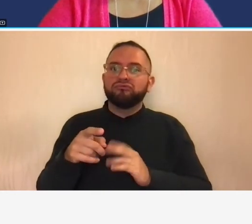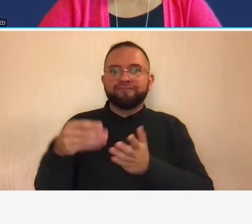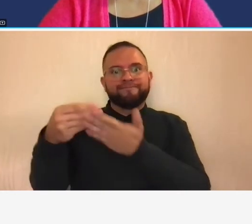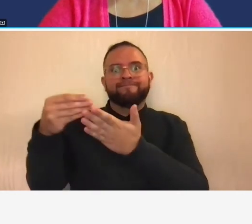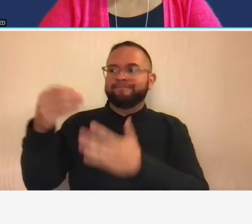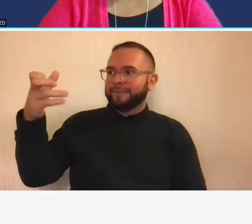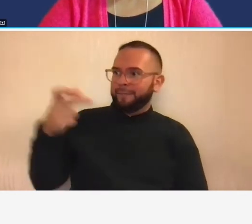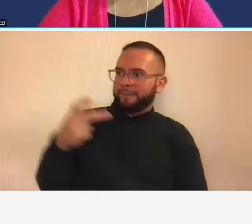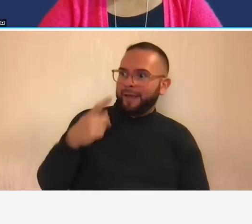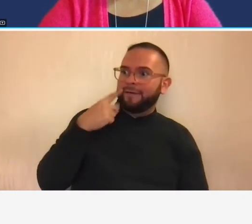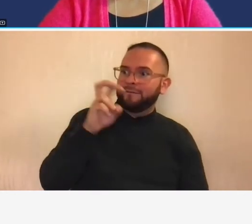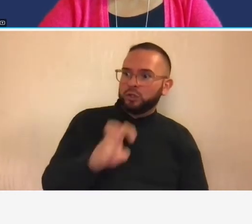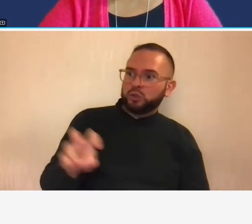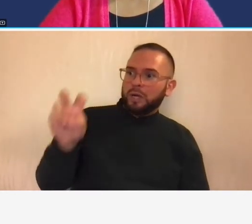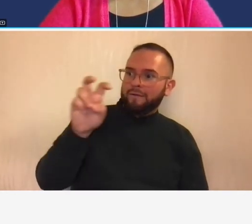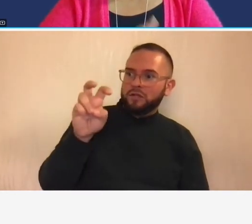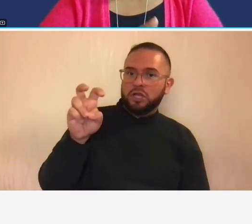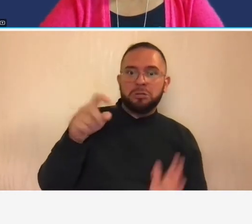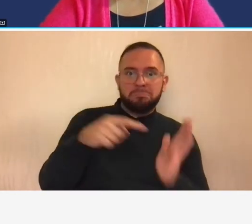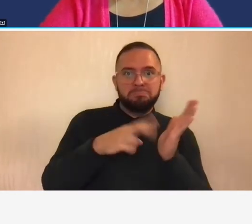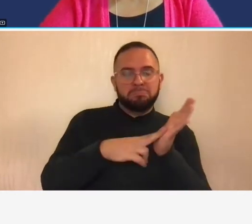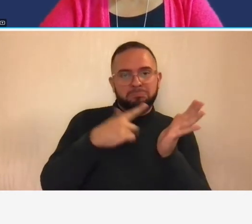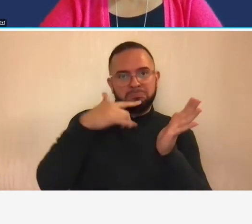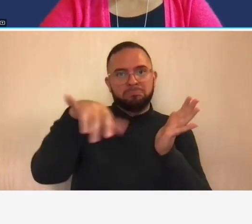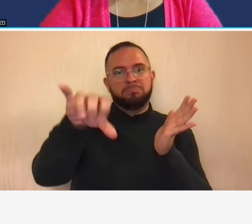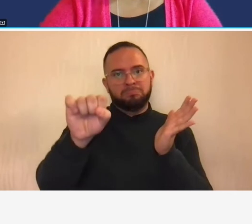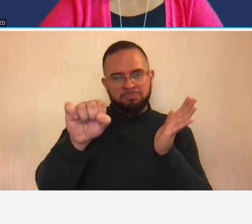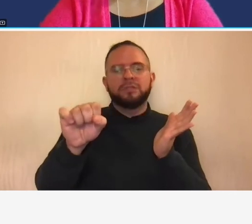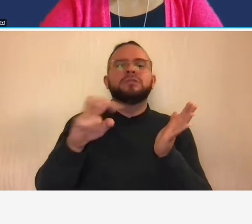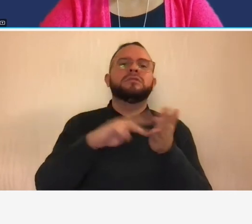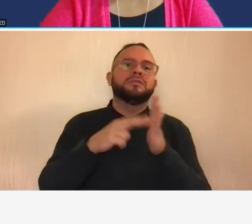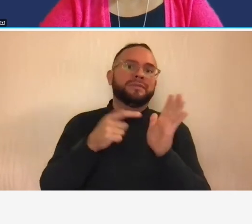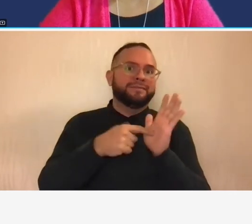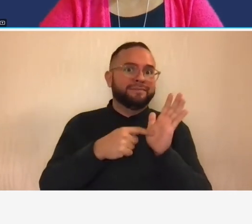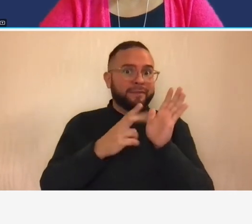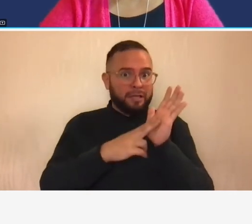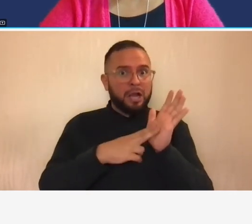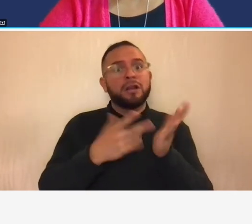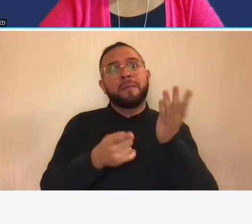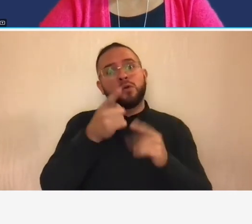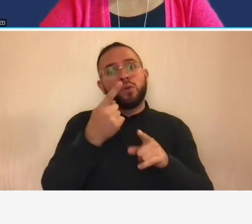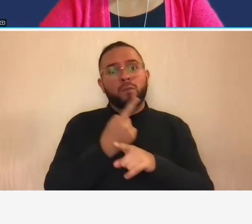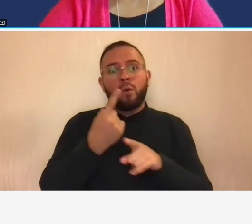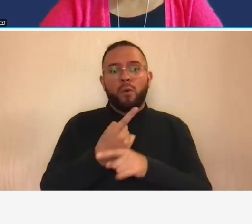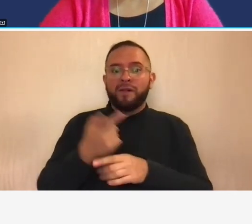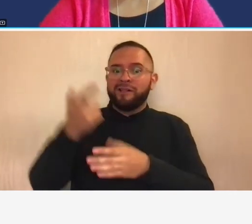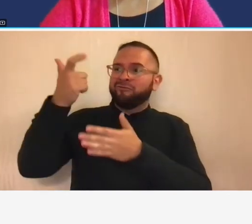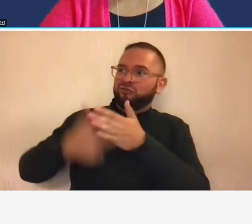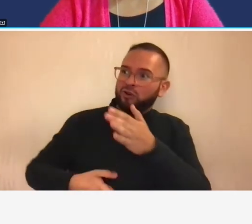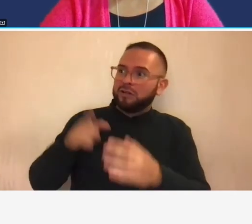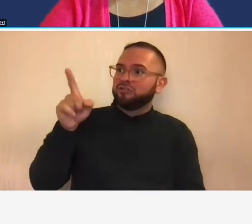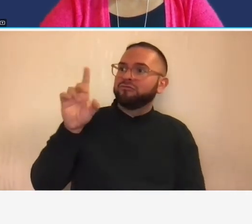travel and so during the course of this contract you appropriately build um the d.o.t and you were